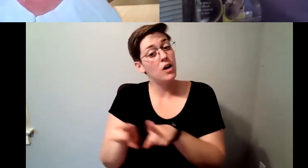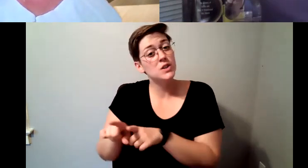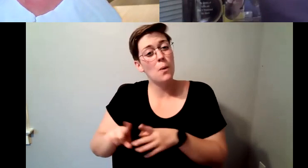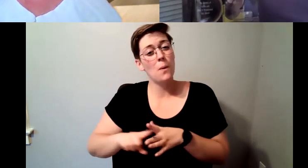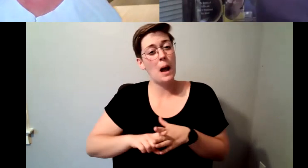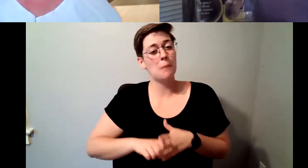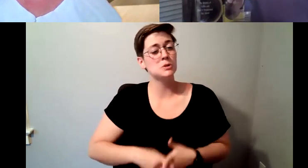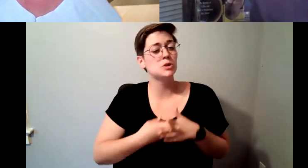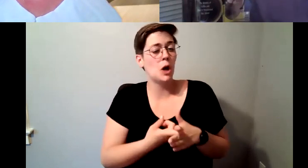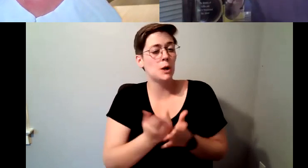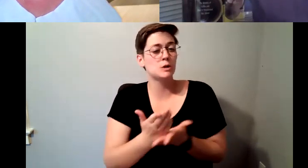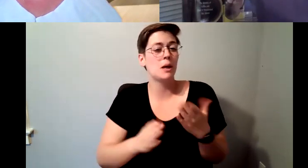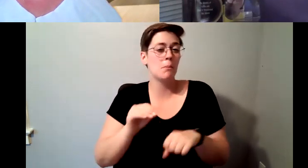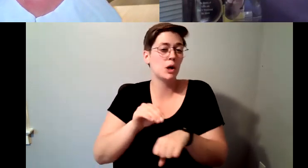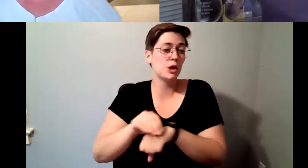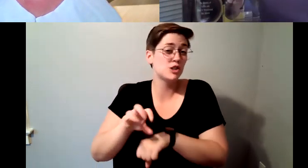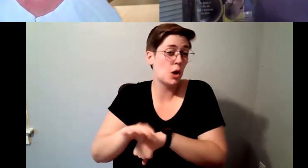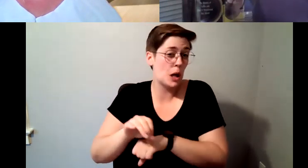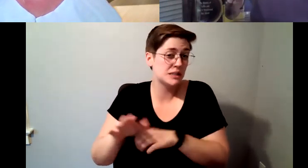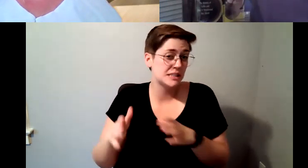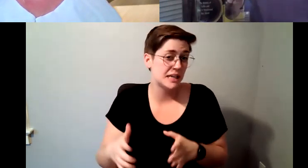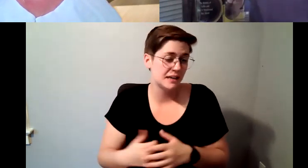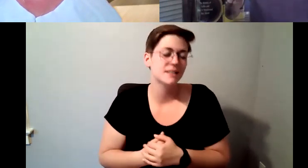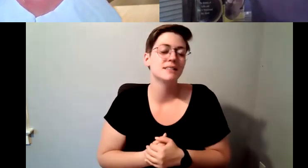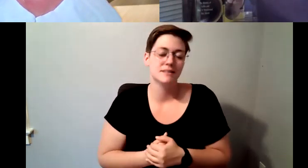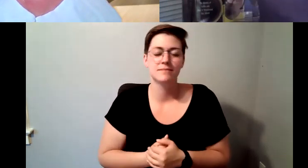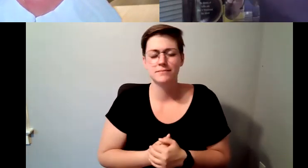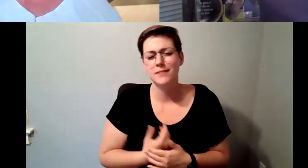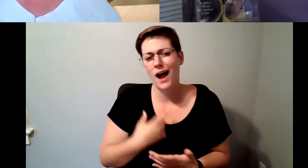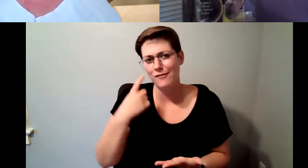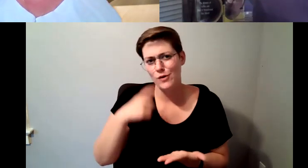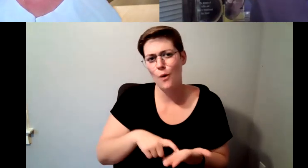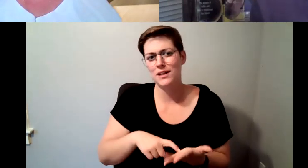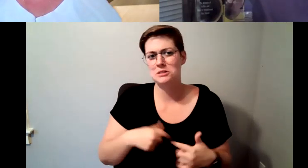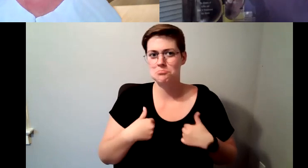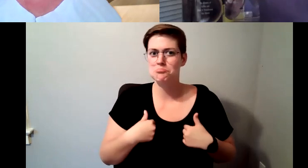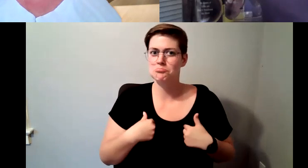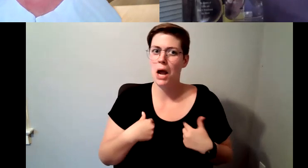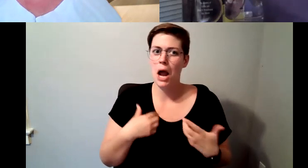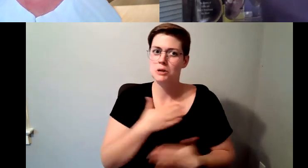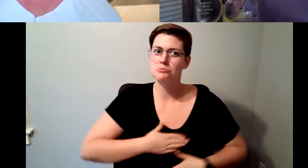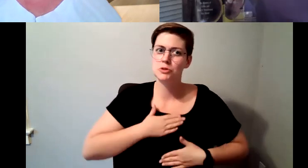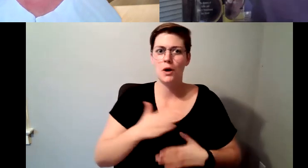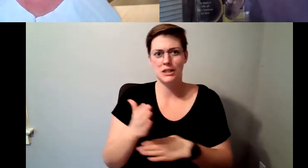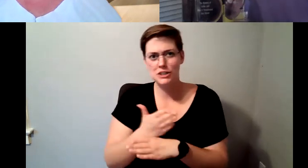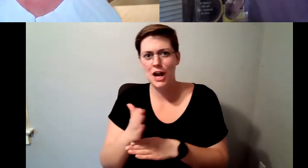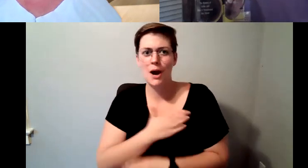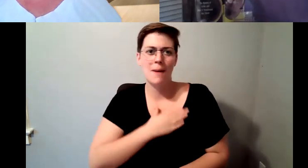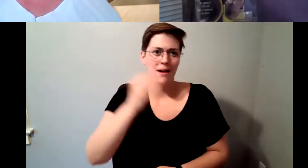I realize and others have realized that I I'm not afraid to share my opinion and I I know a lot about coffee now.